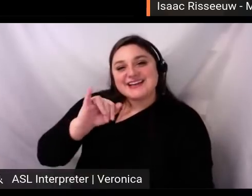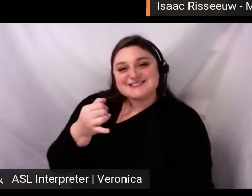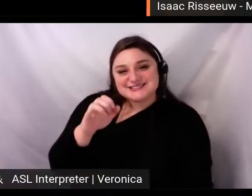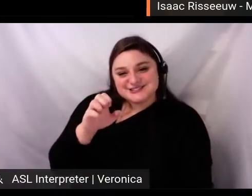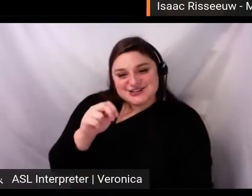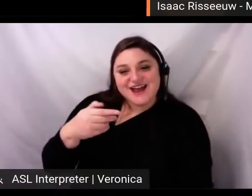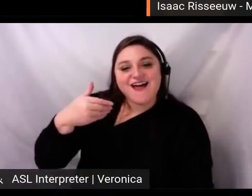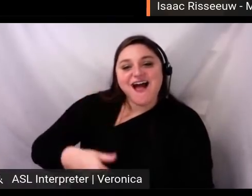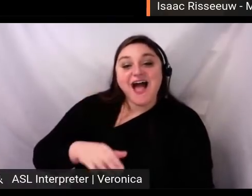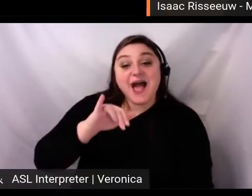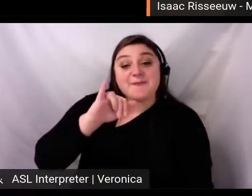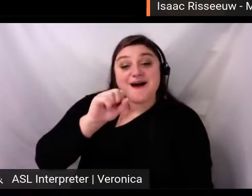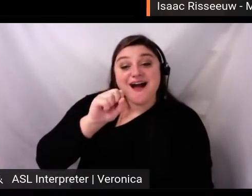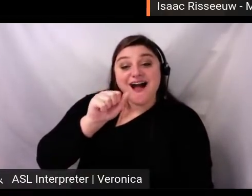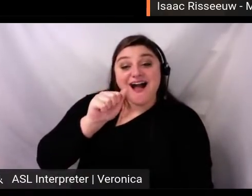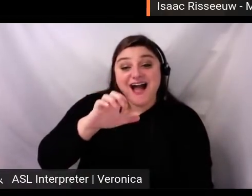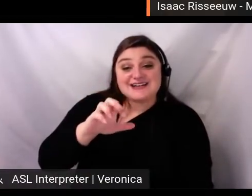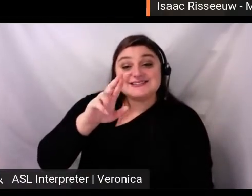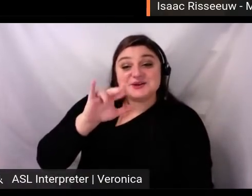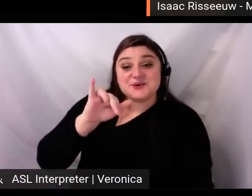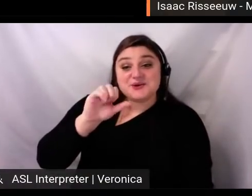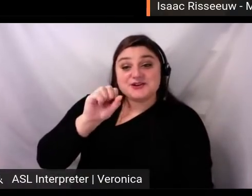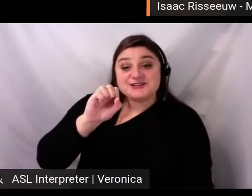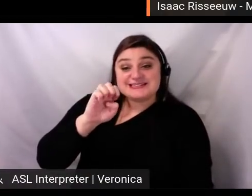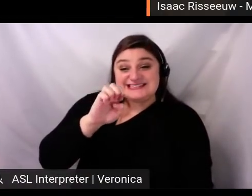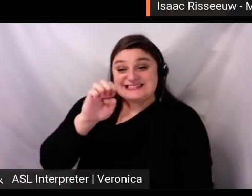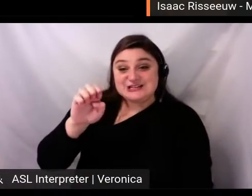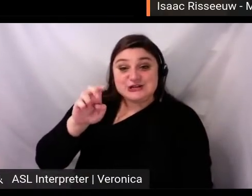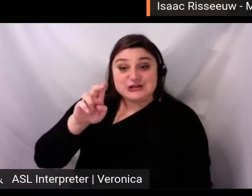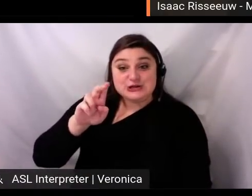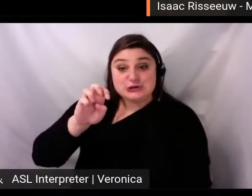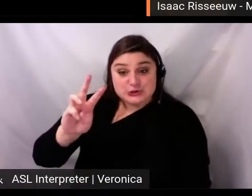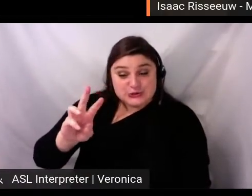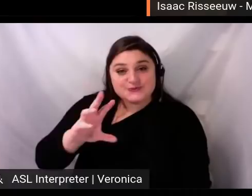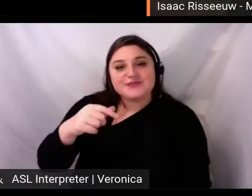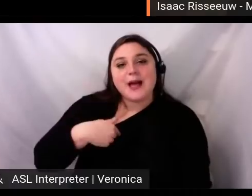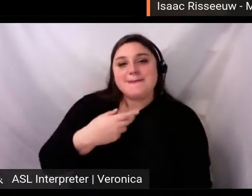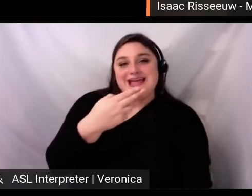Isaac Risseeuw. My pronouns are he/him/his. I'm a 30 year old cis white male